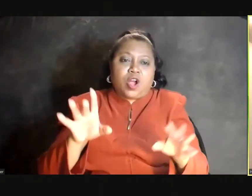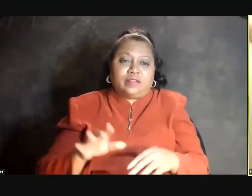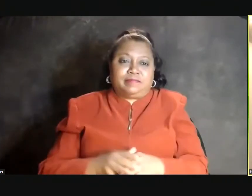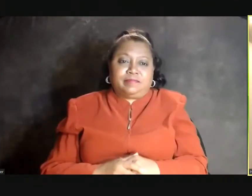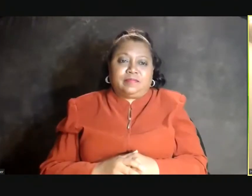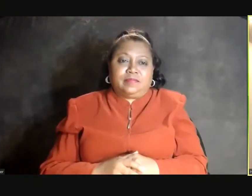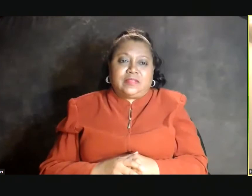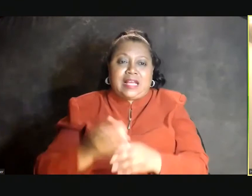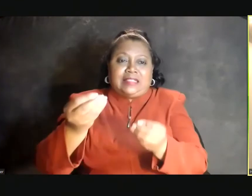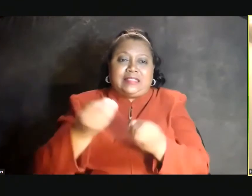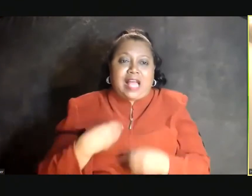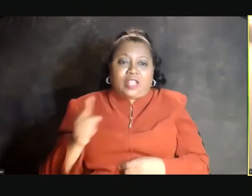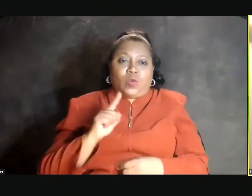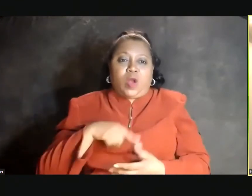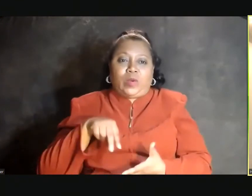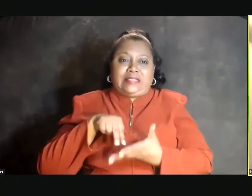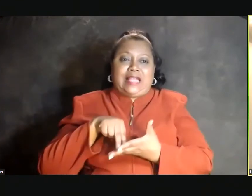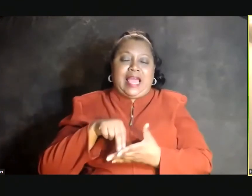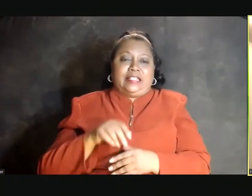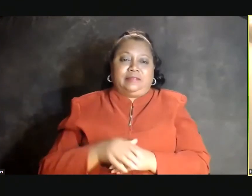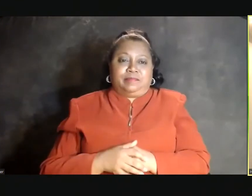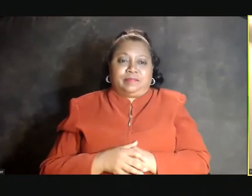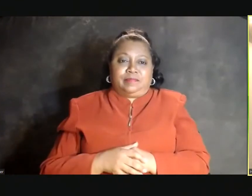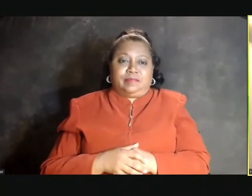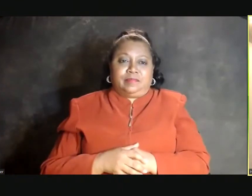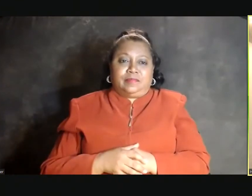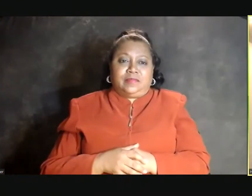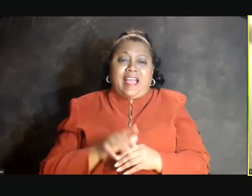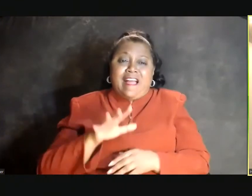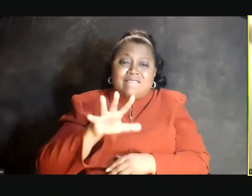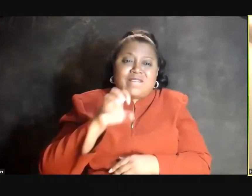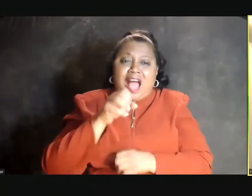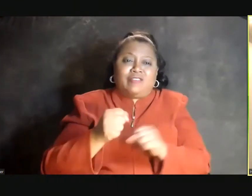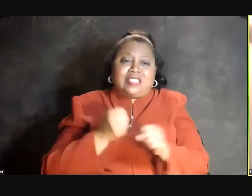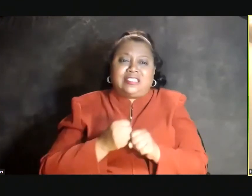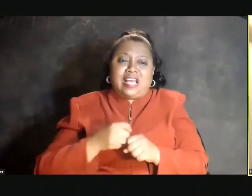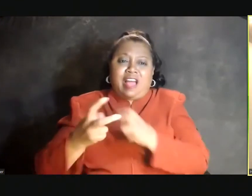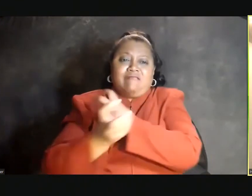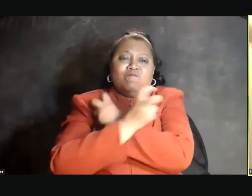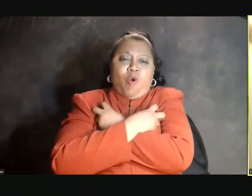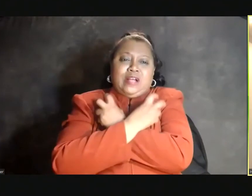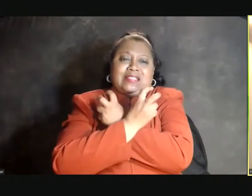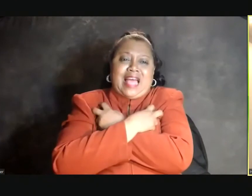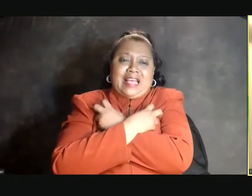(SINGING) --they tell us where we stand. (SINGING) I can't cry no more. (SINGING) 500 years of poison-- (SINGING) I can't cry no more.